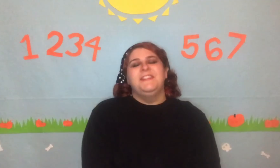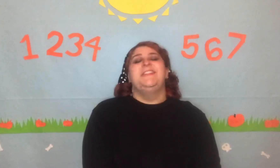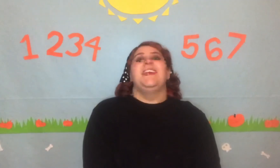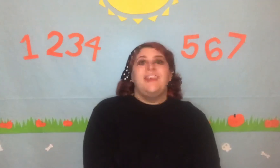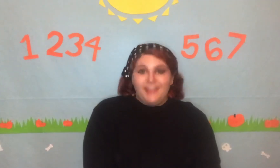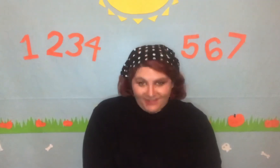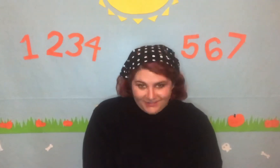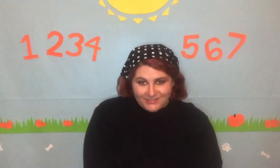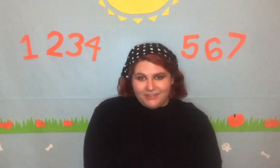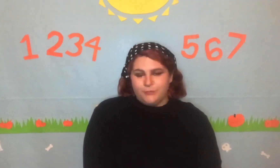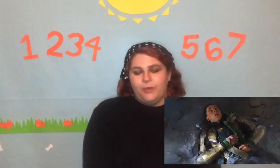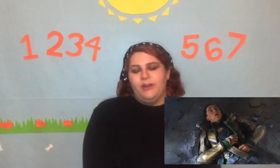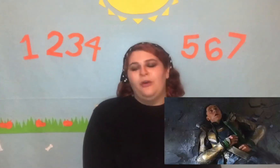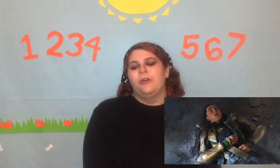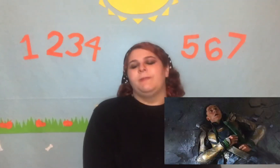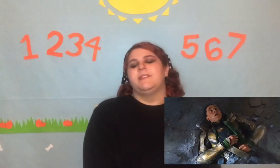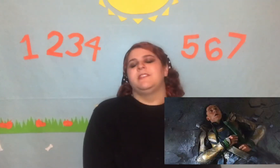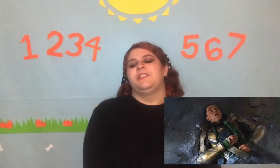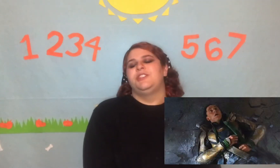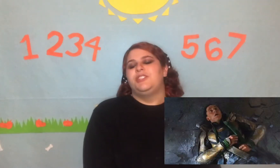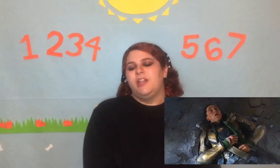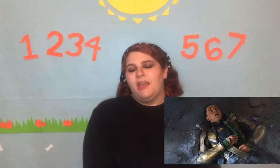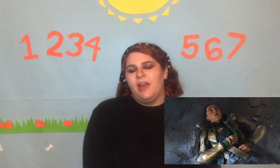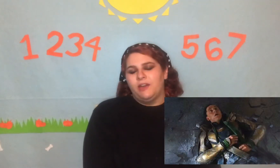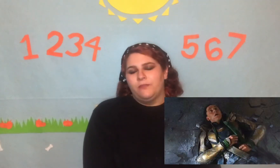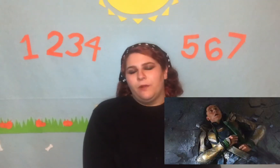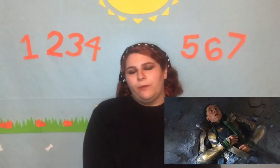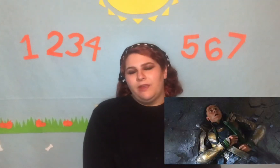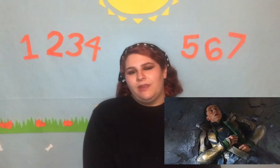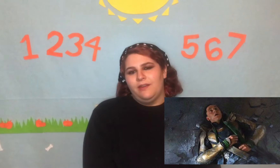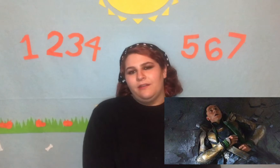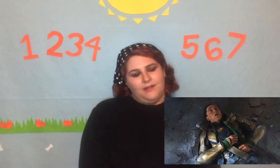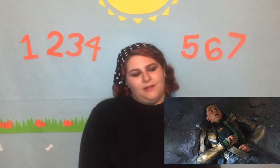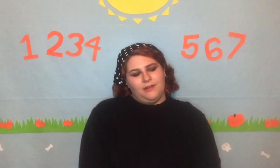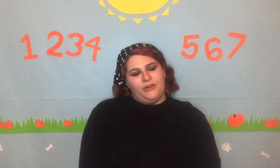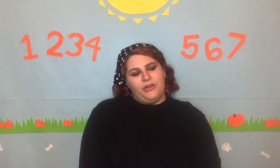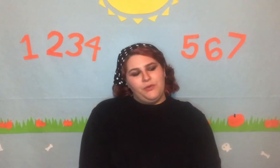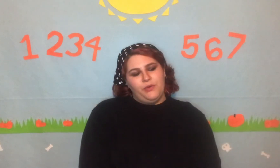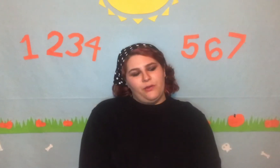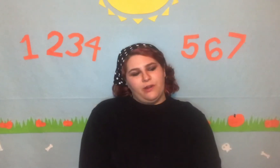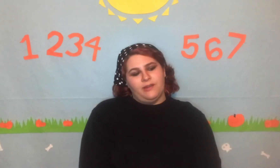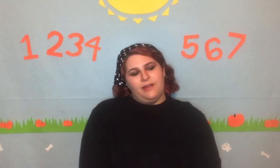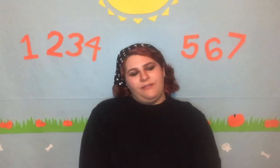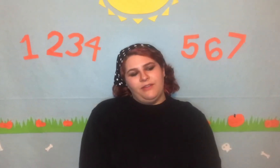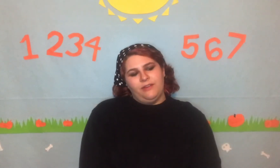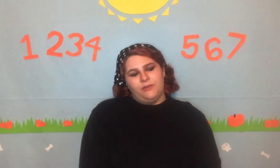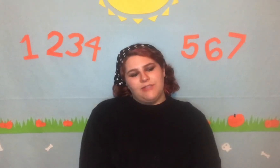This is when Hulk beats the sh*t out of Loki. They're in New York. Everything always happens